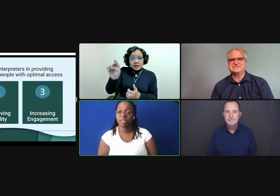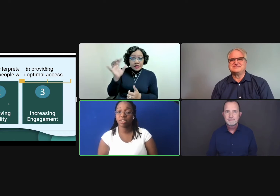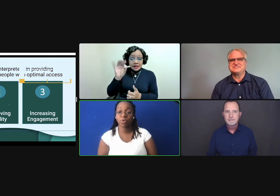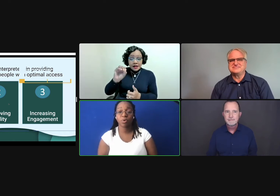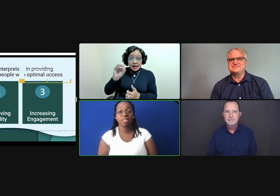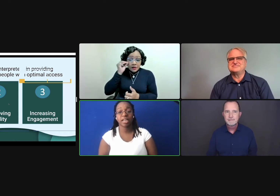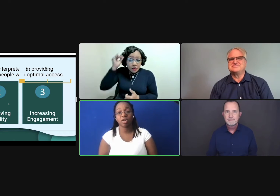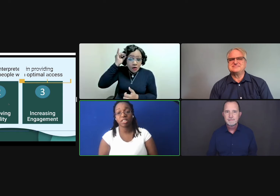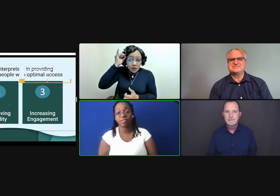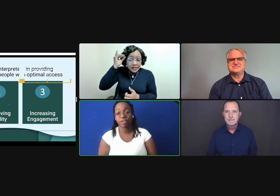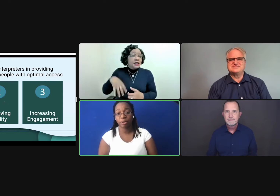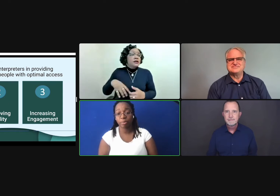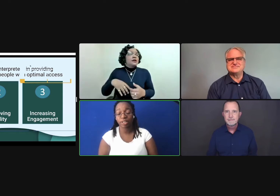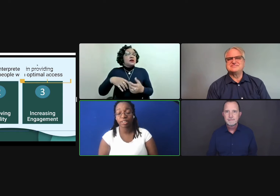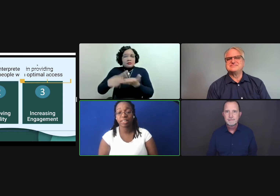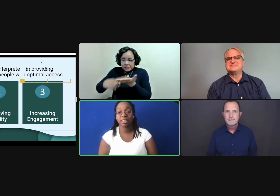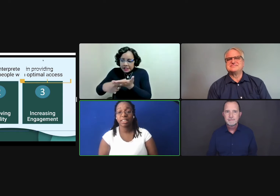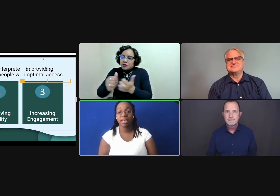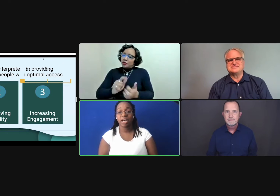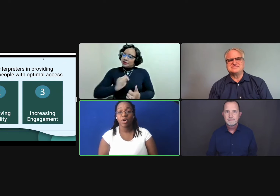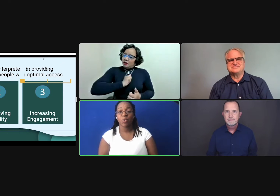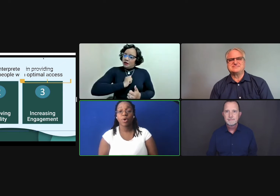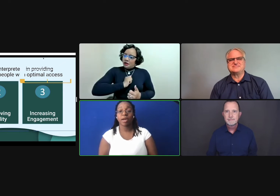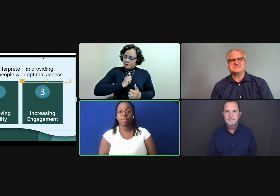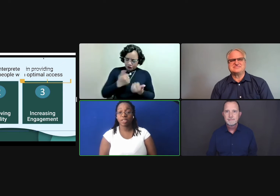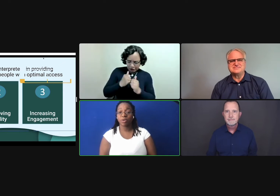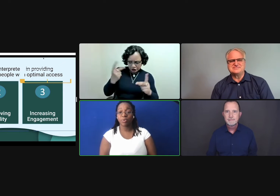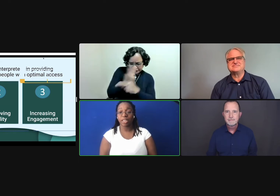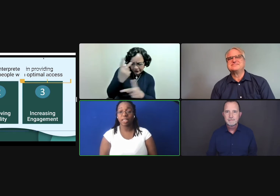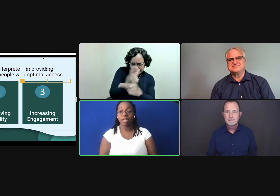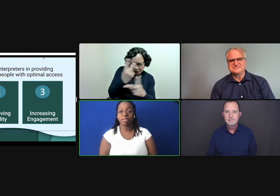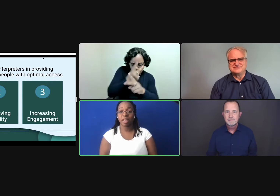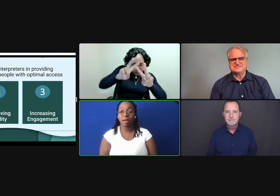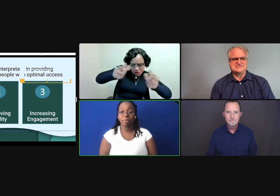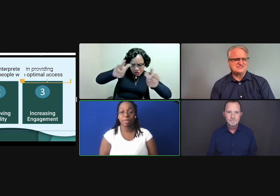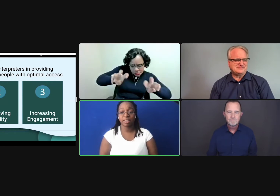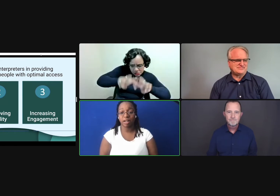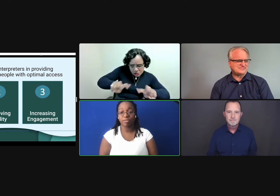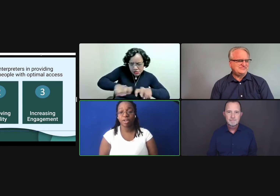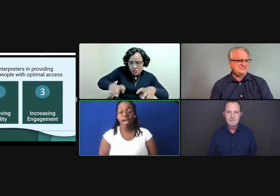The course of dialogue is very important. When I was in Ohlone, Tom and myself